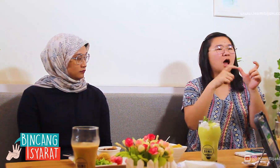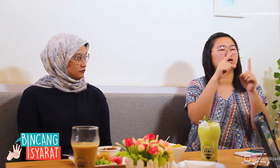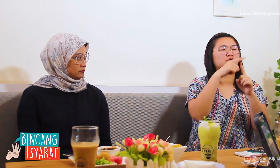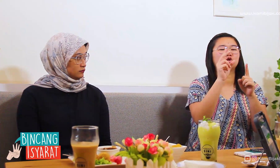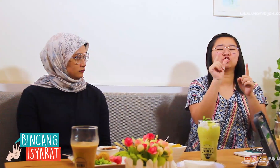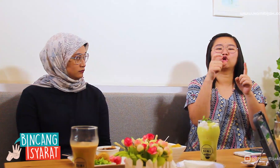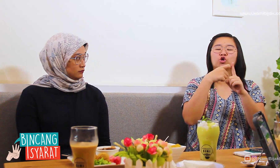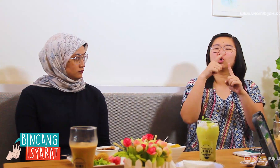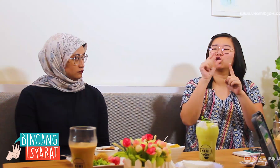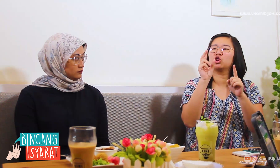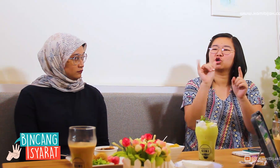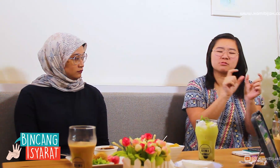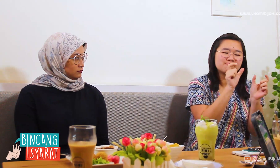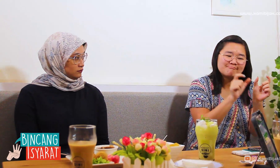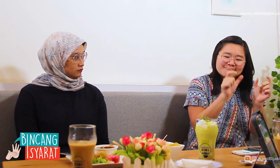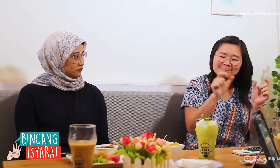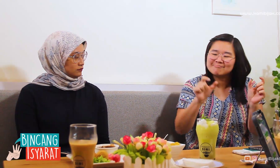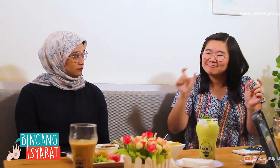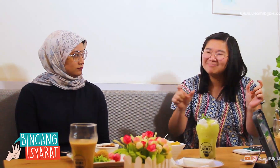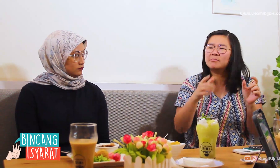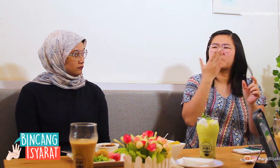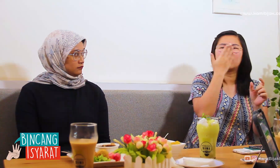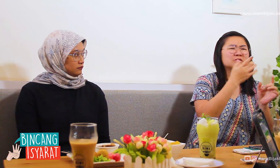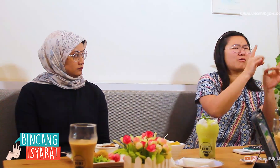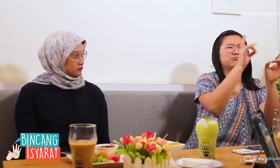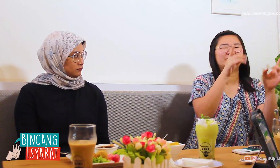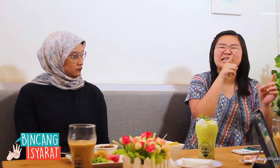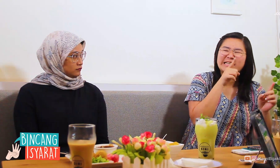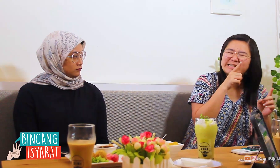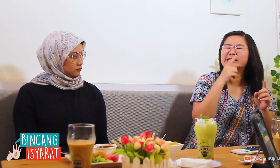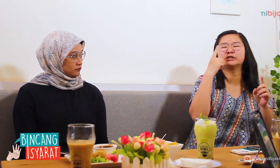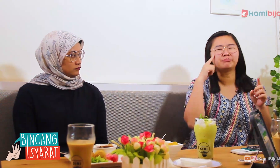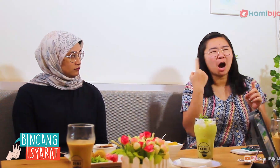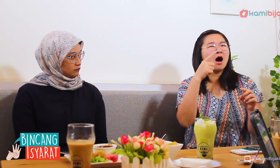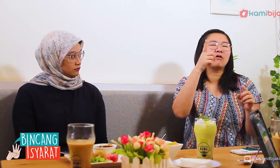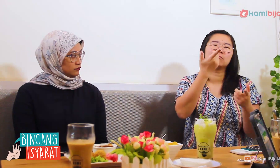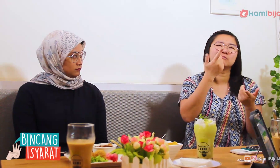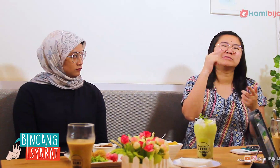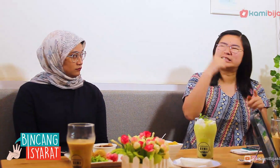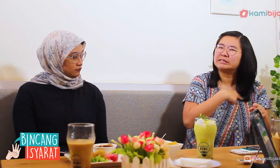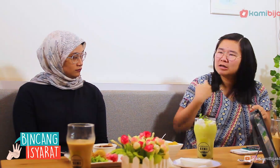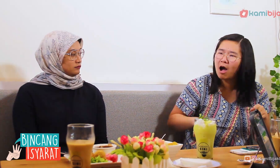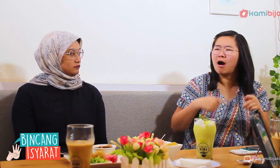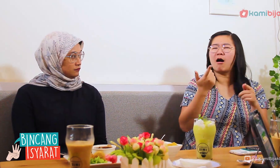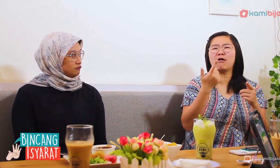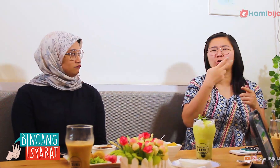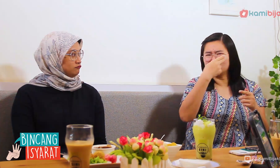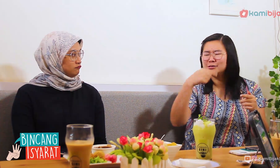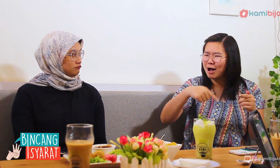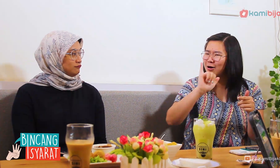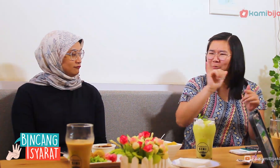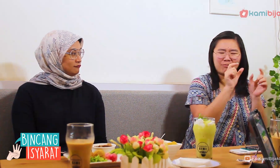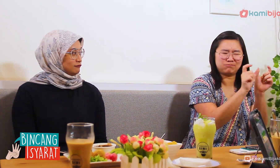Structure of words and sentences in English, Japan, China, Indonesia.